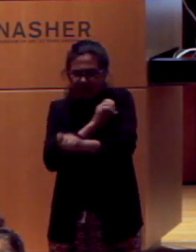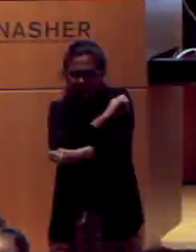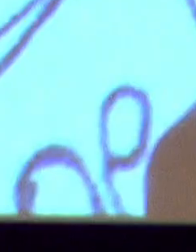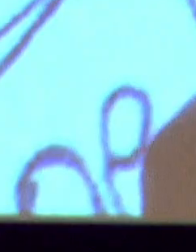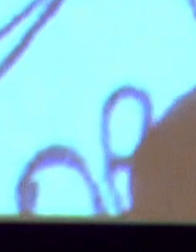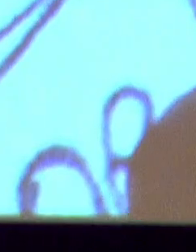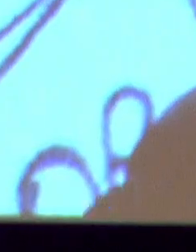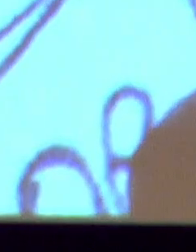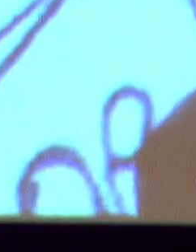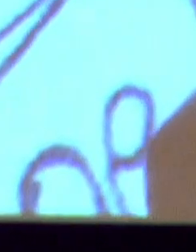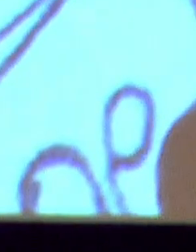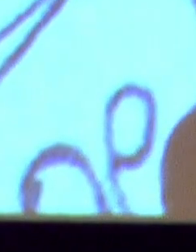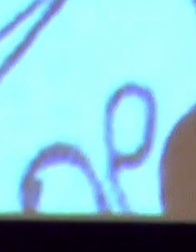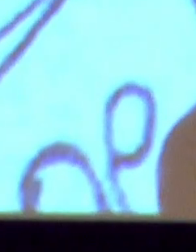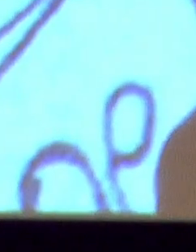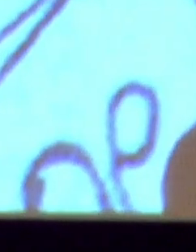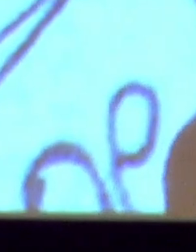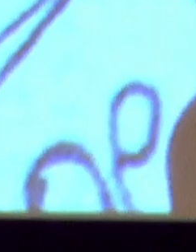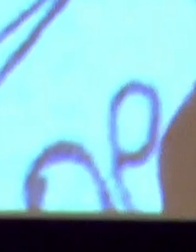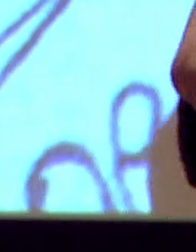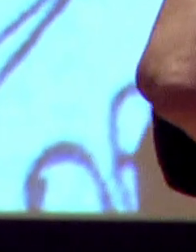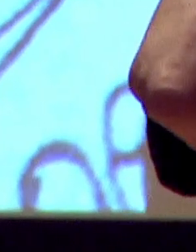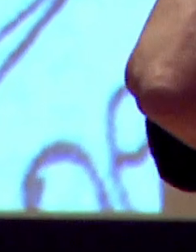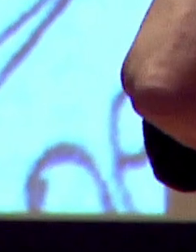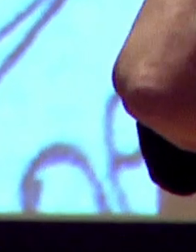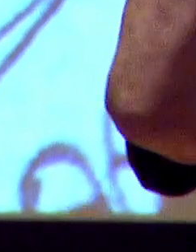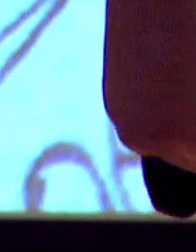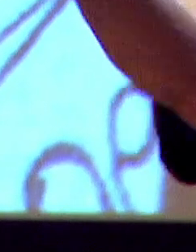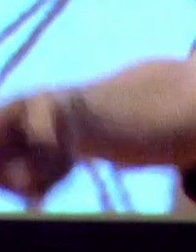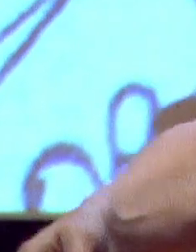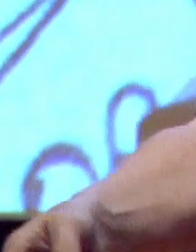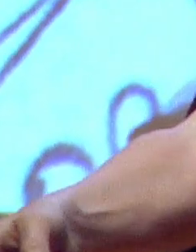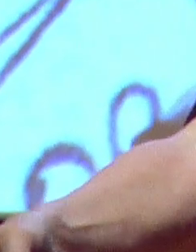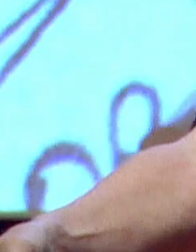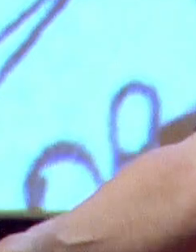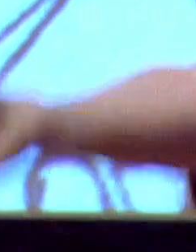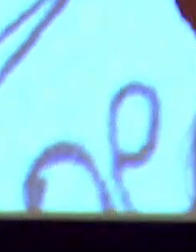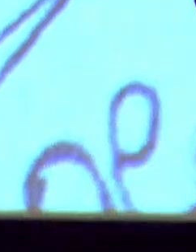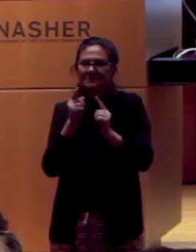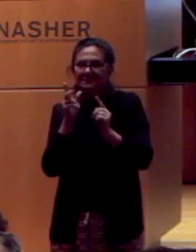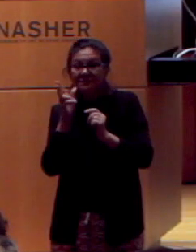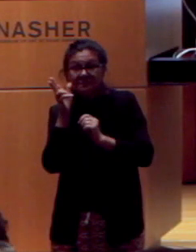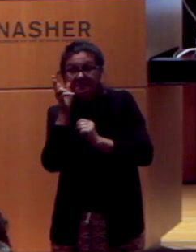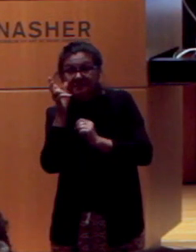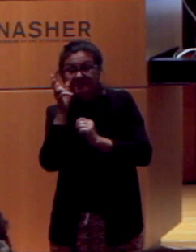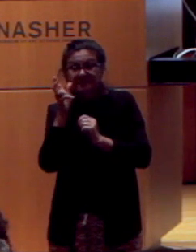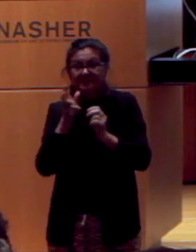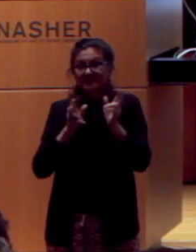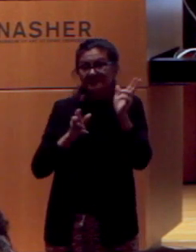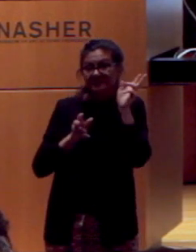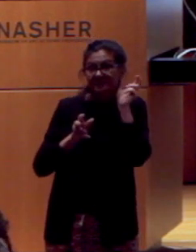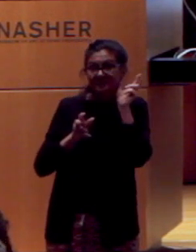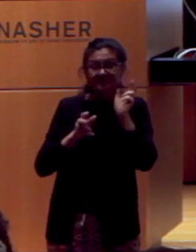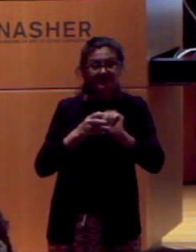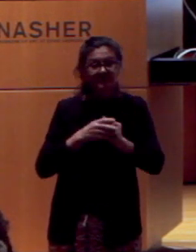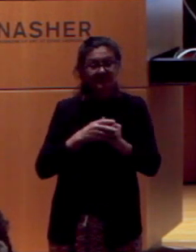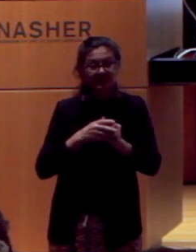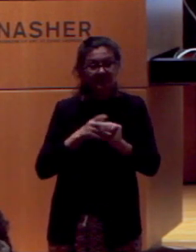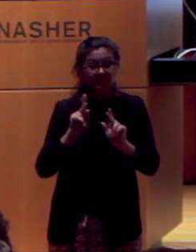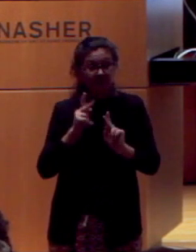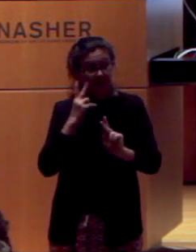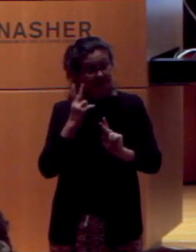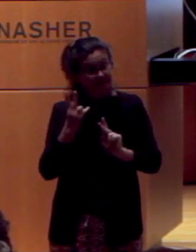I think it gets us out of our own heads of always watching or listening. But when people are able to see me do it, or see me doing it,